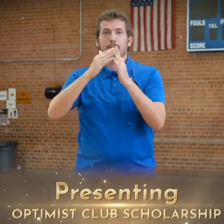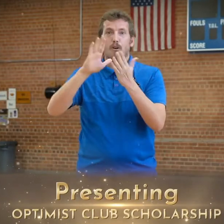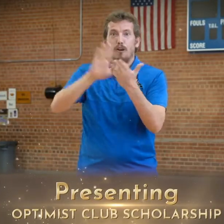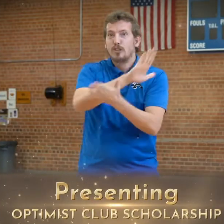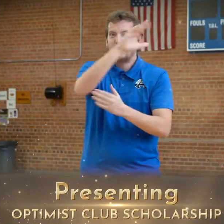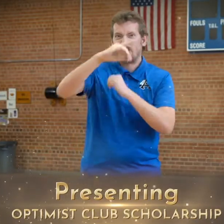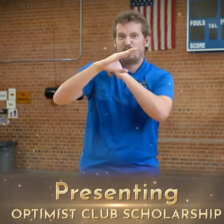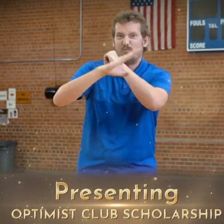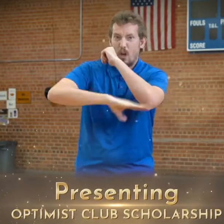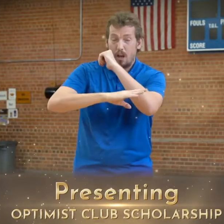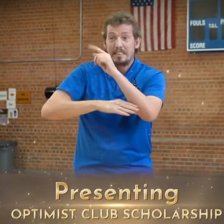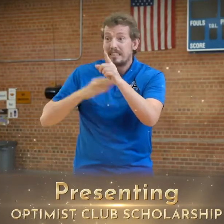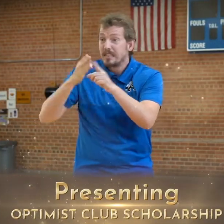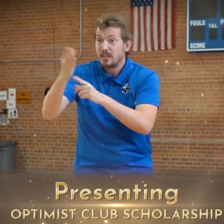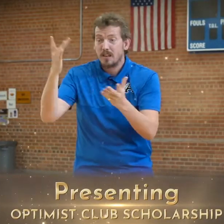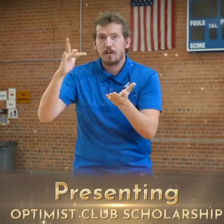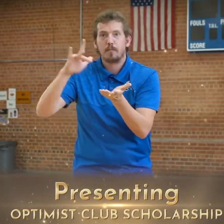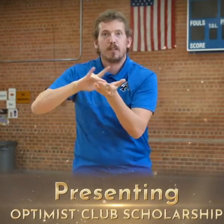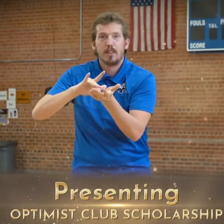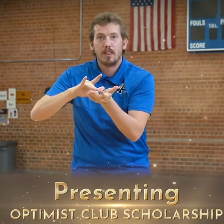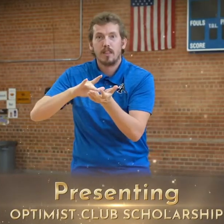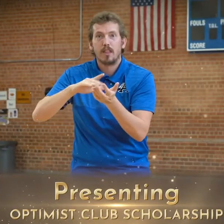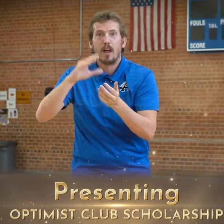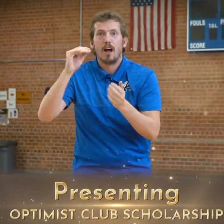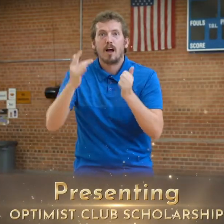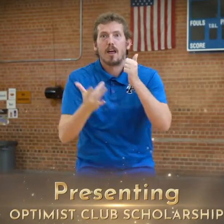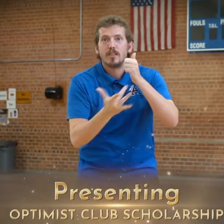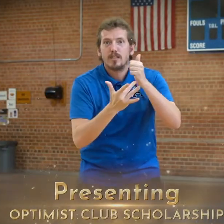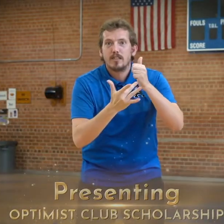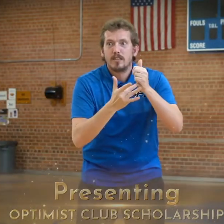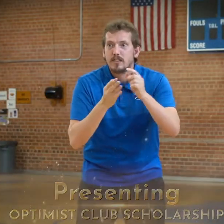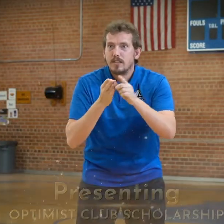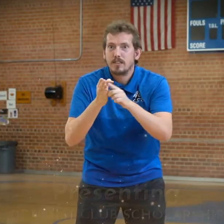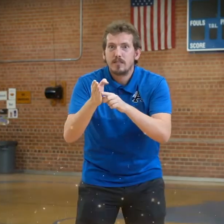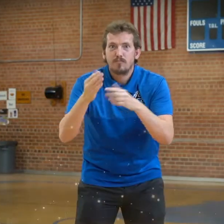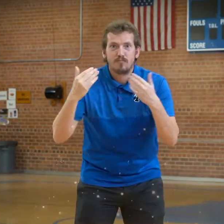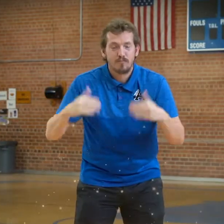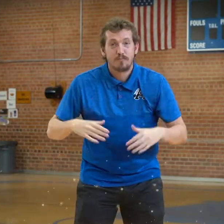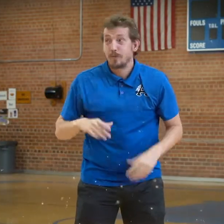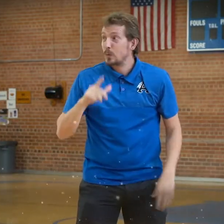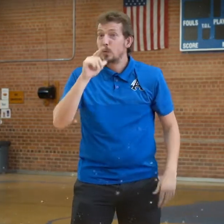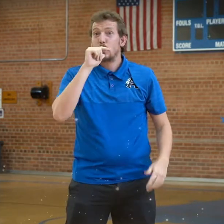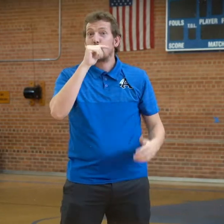COMMUNITY COLLEGE IN THE FALL AND WANTS TO MAJOR IN THE MEDICAL AND TECHNOLOGY FIELD